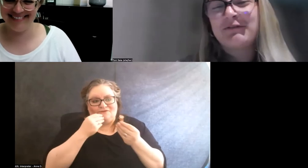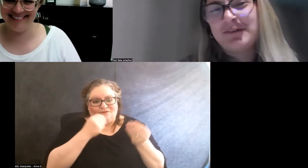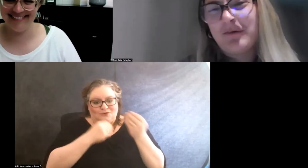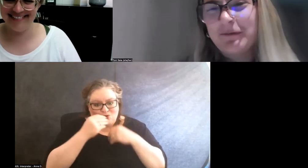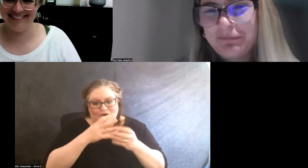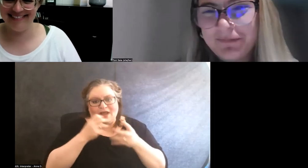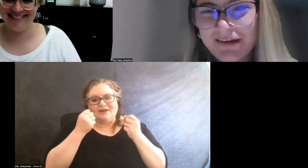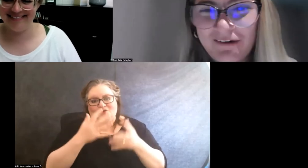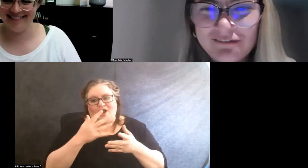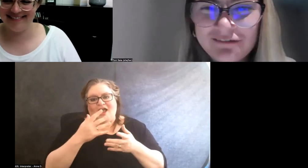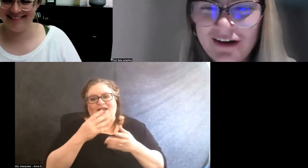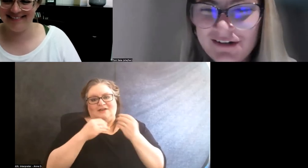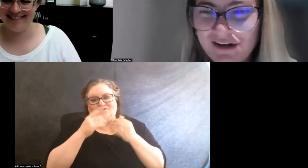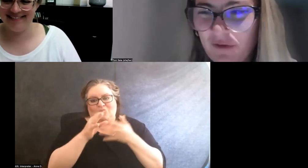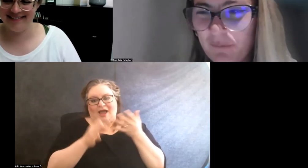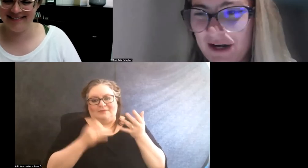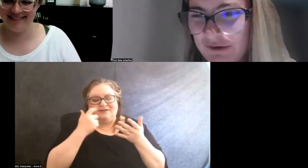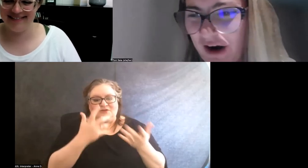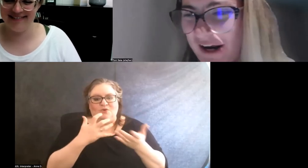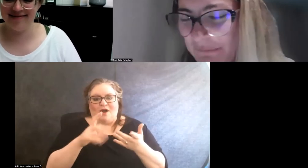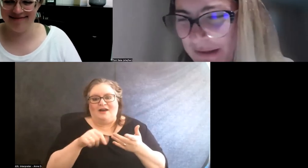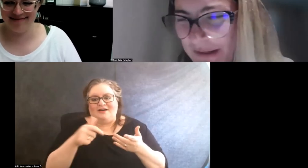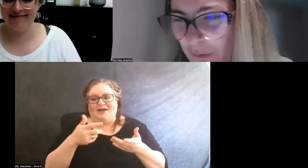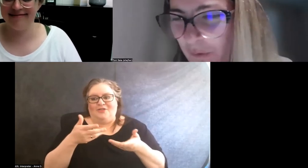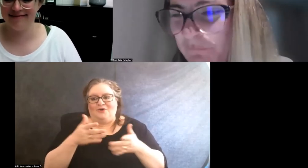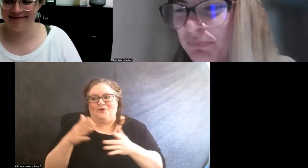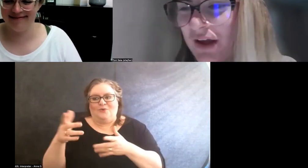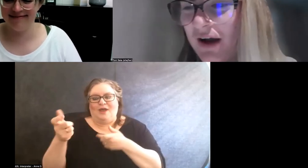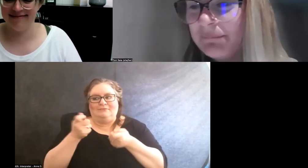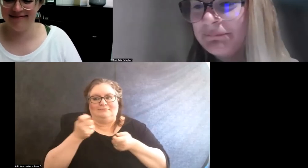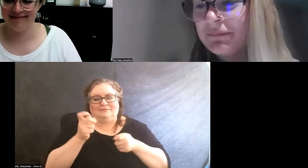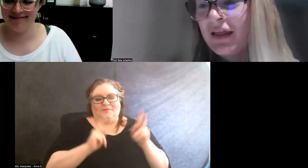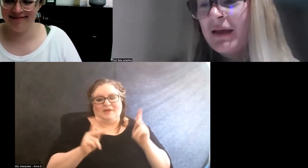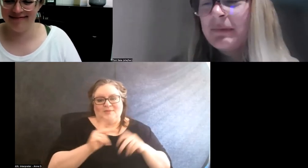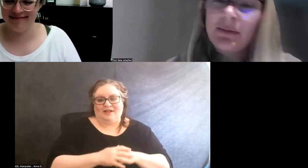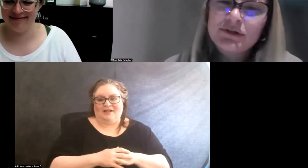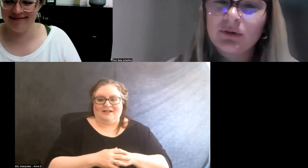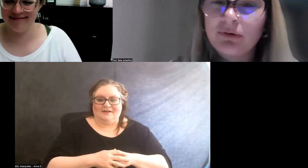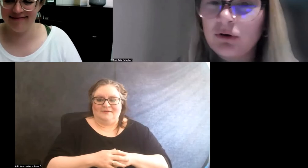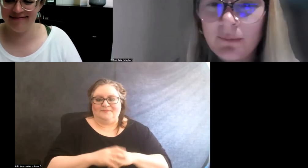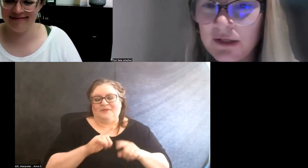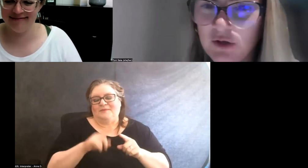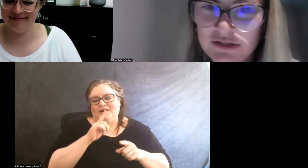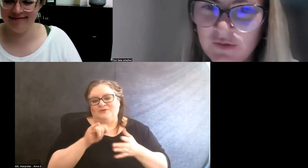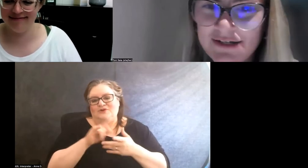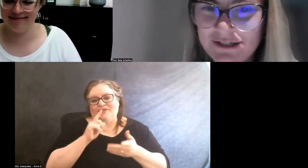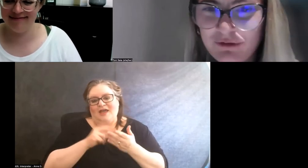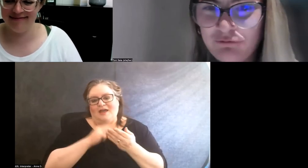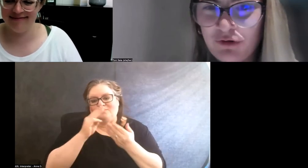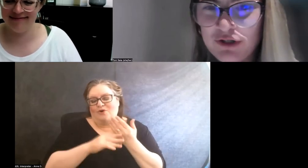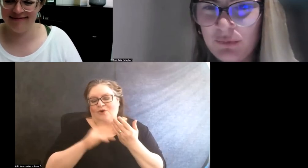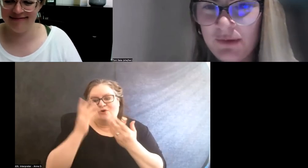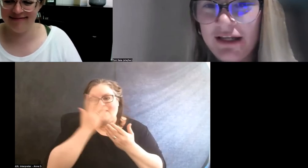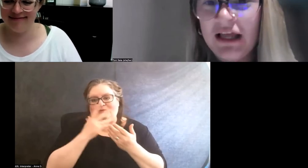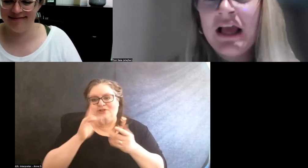if you want, you know, another way to draw in people. But I'm sure programming looks a lot different virtually.